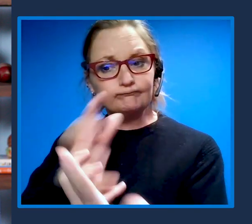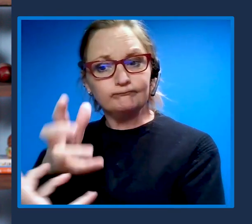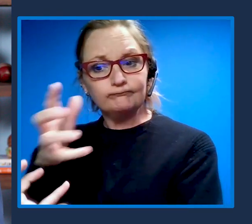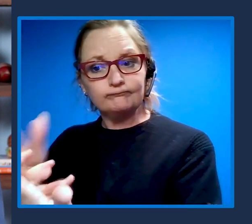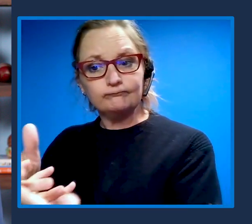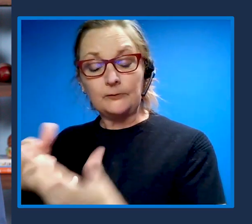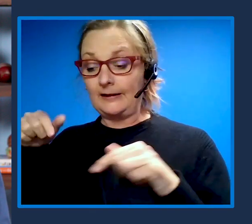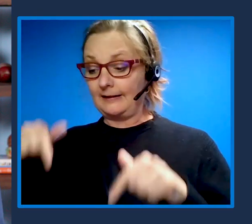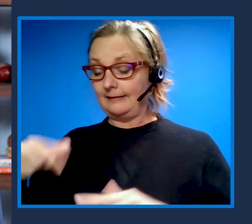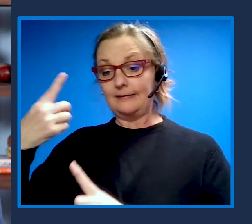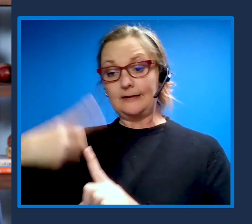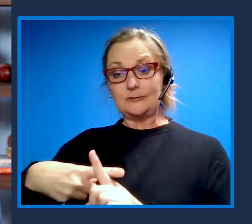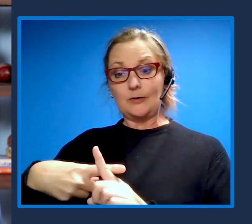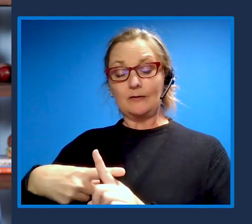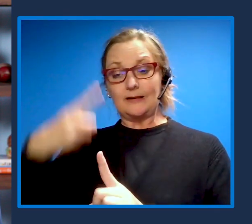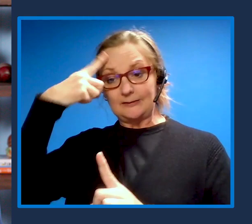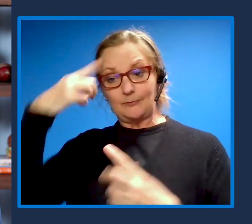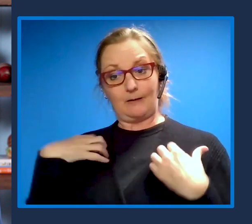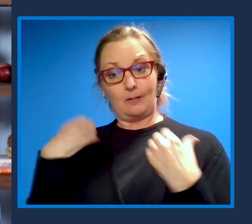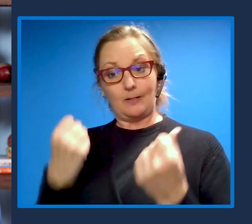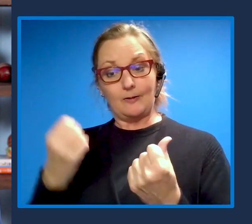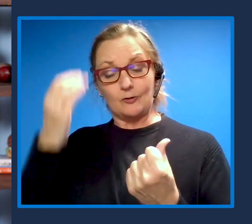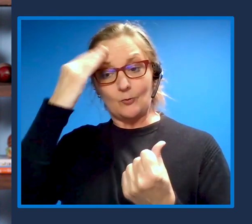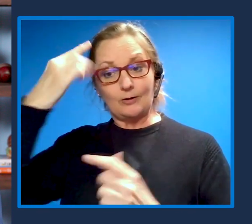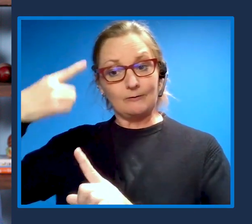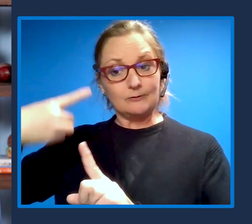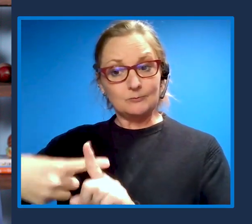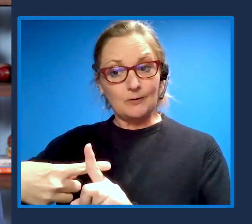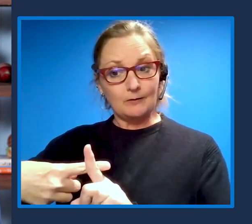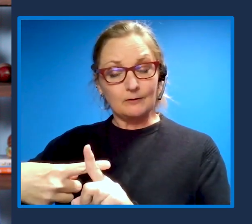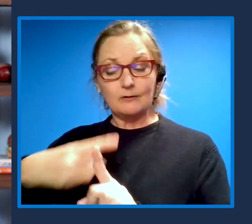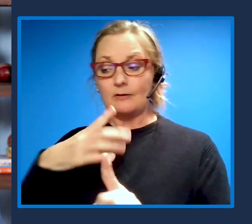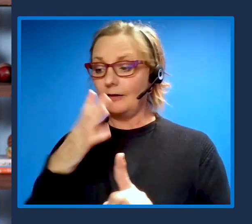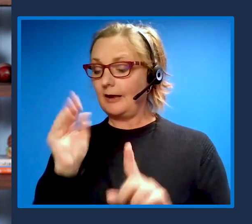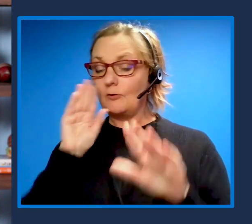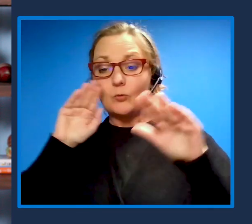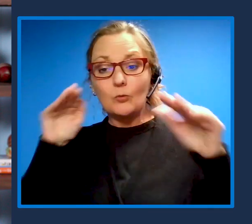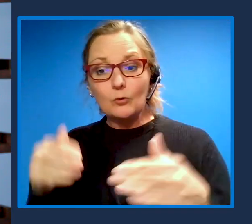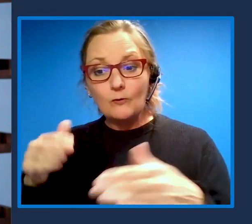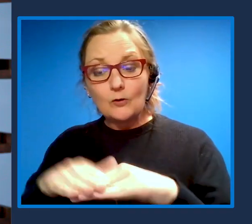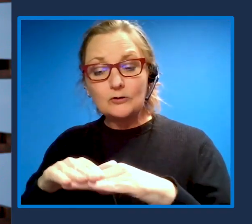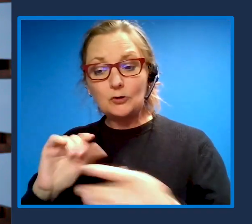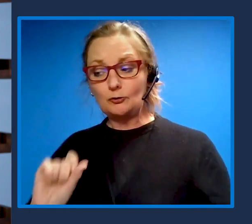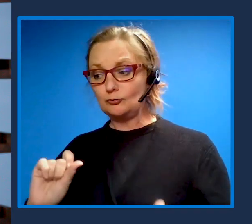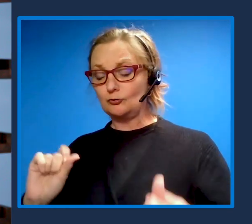mental health awareness month and we're also focused on transforming our mental